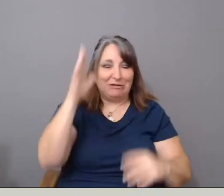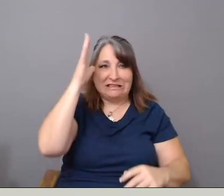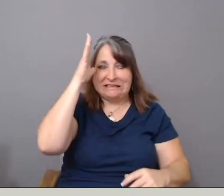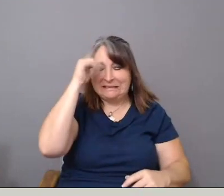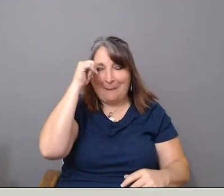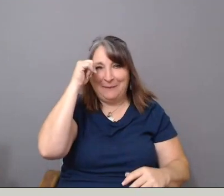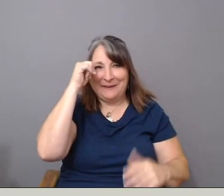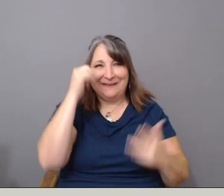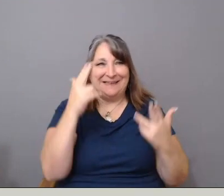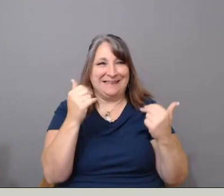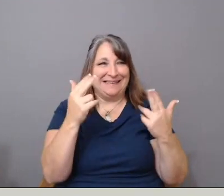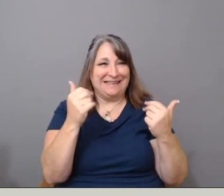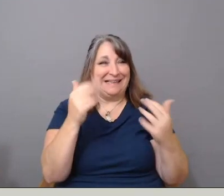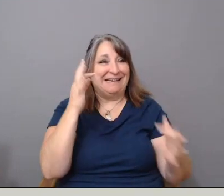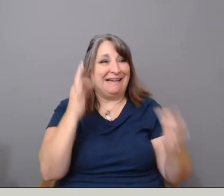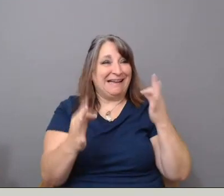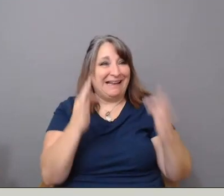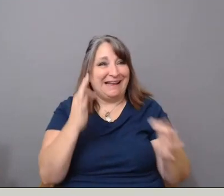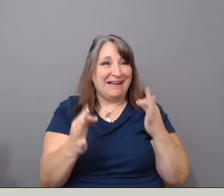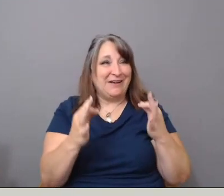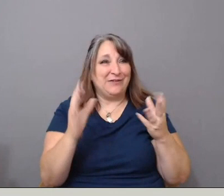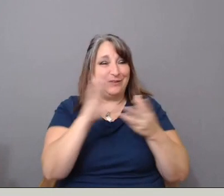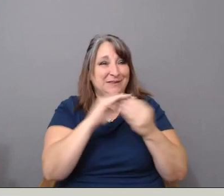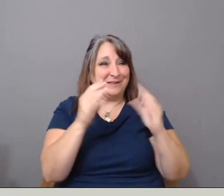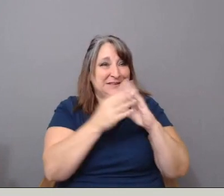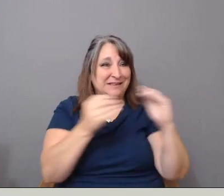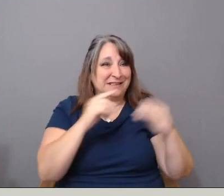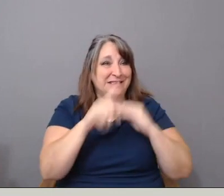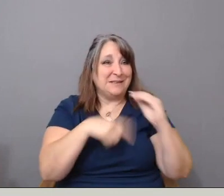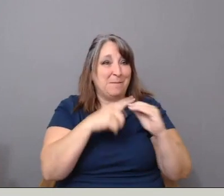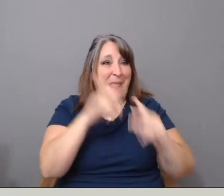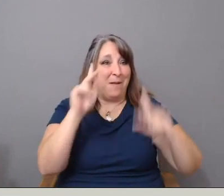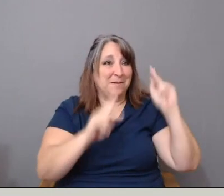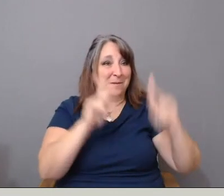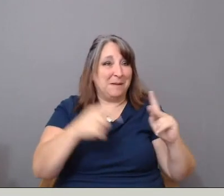If it's about the people I love, I'm very fierce.